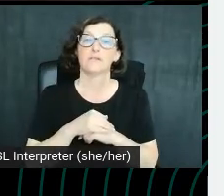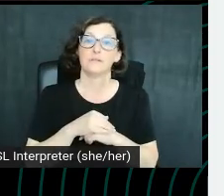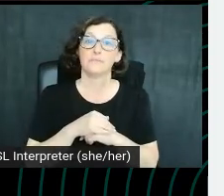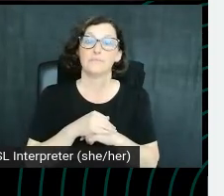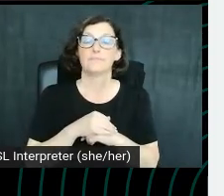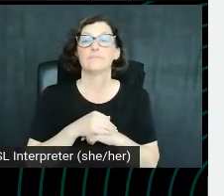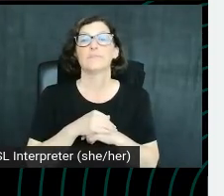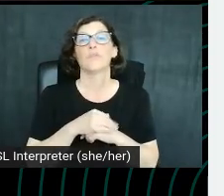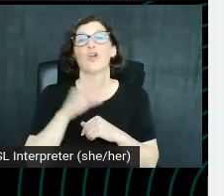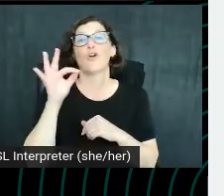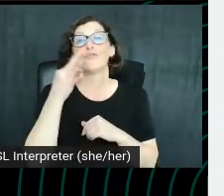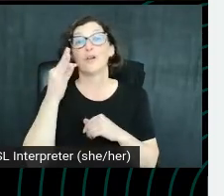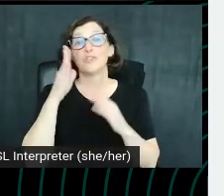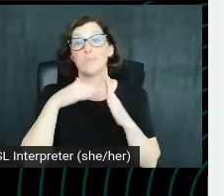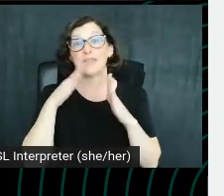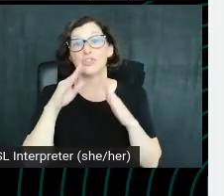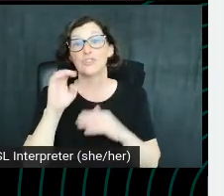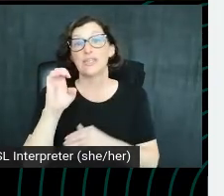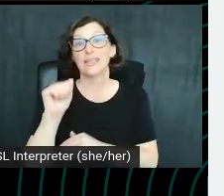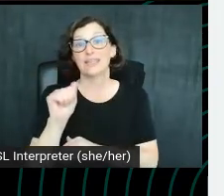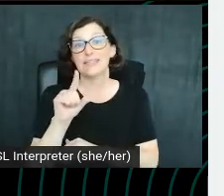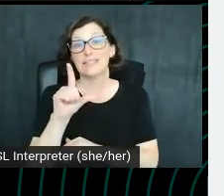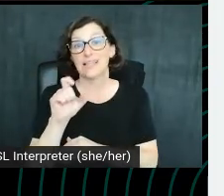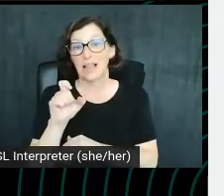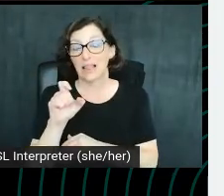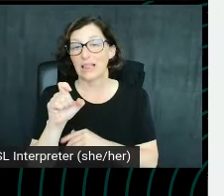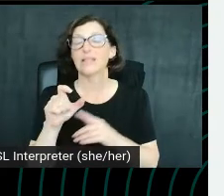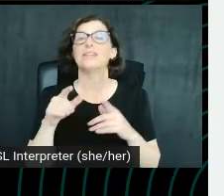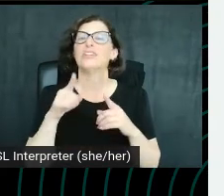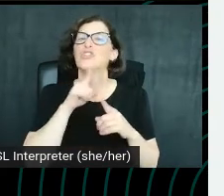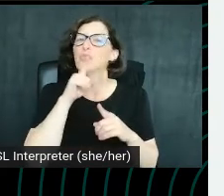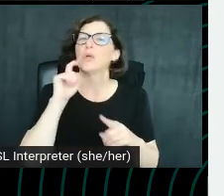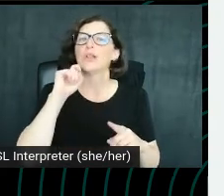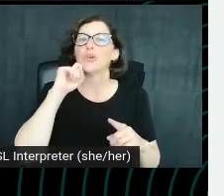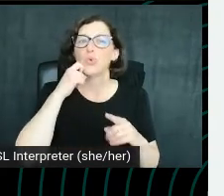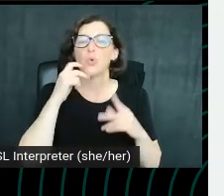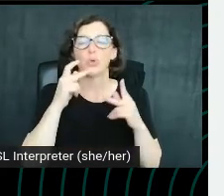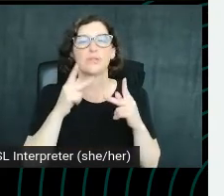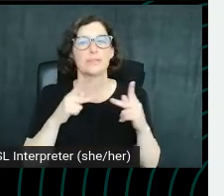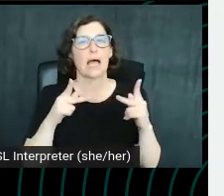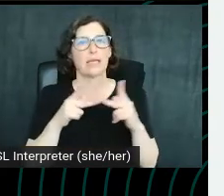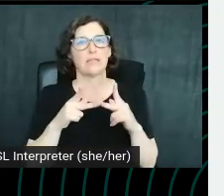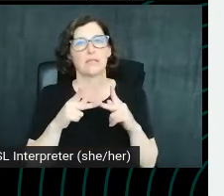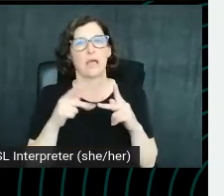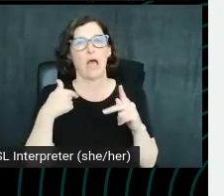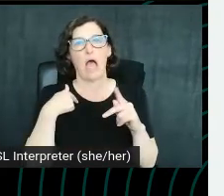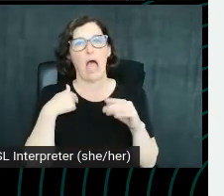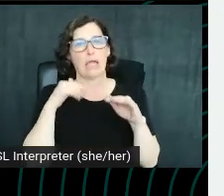French painters easel. It's a really, really cool site. Sometimes just go on it just because it's interesting.